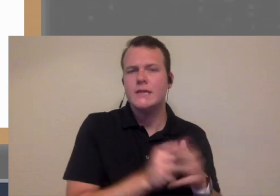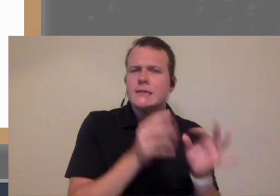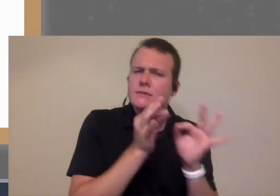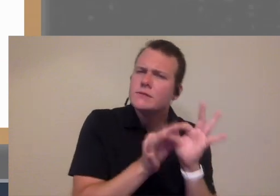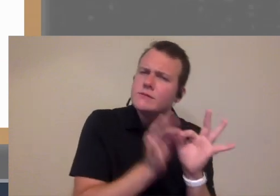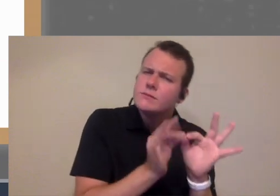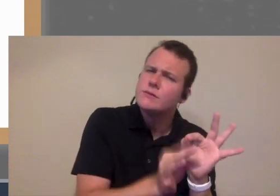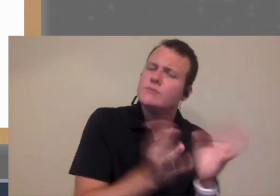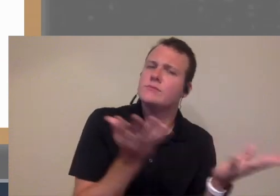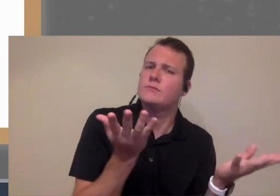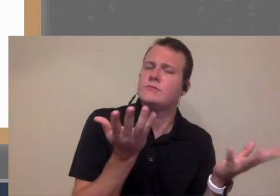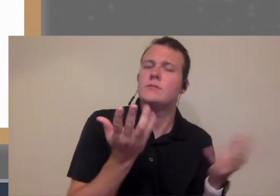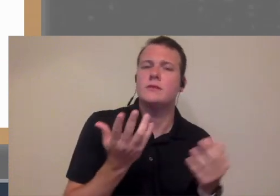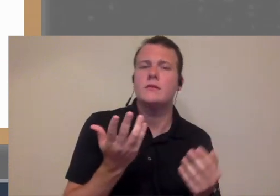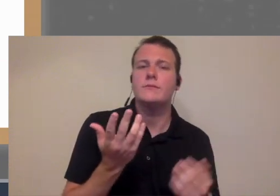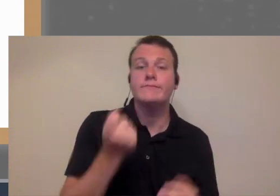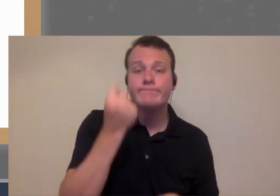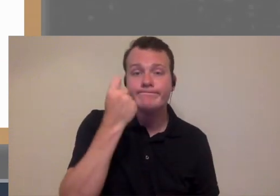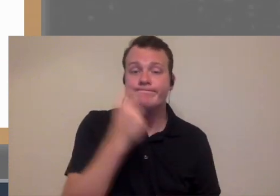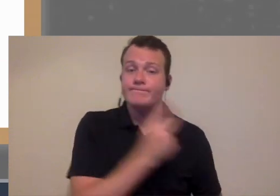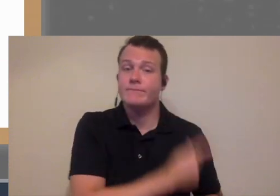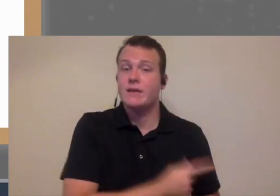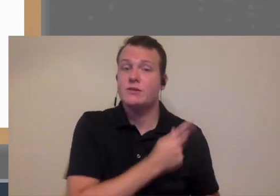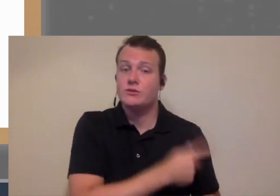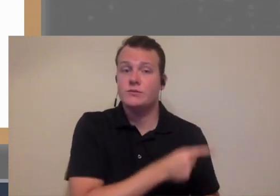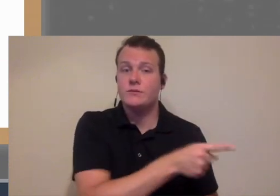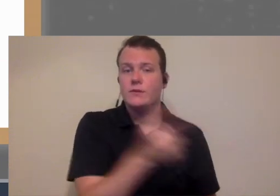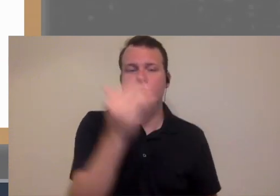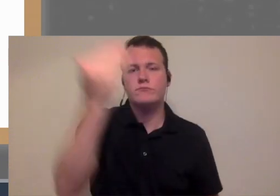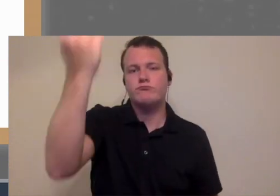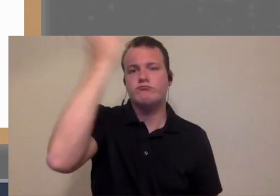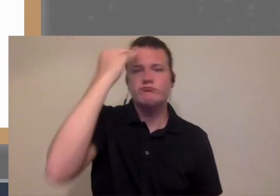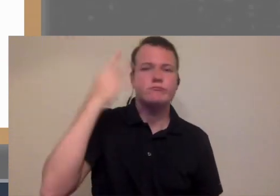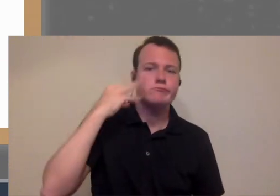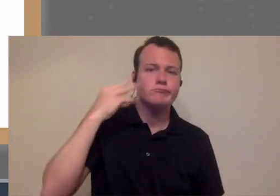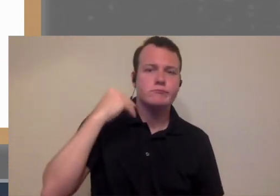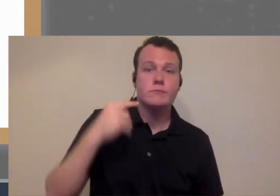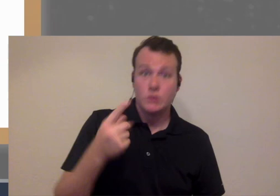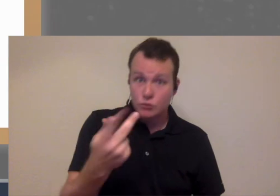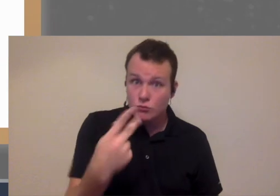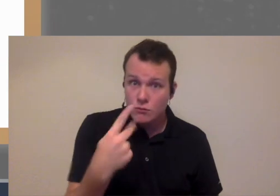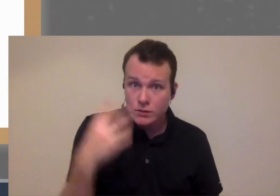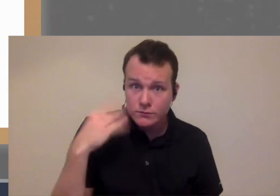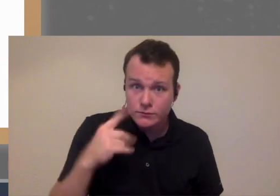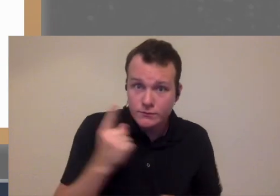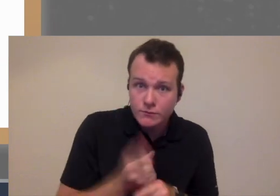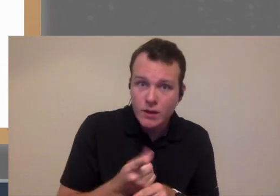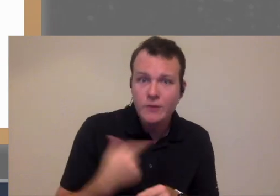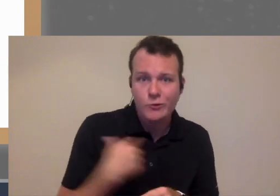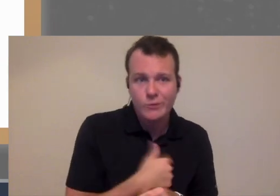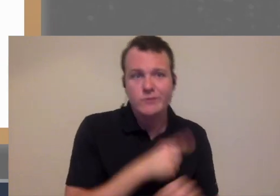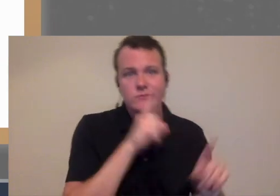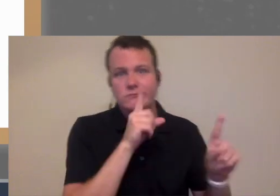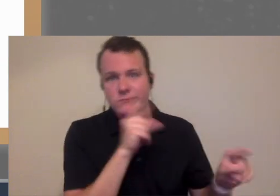all right so simple things and once again these are all things that patients now are very much accustomed to we're accustomed to it right we we receive